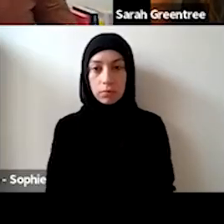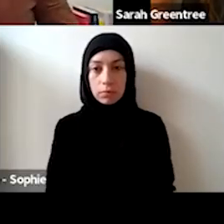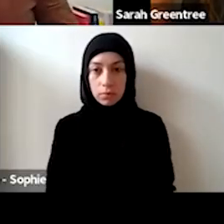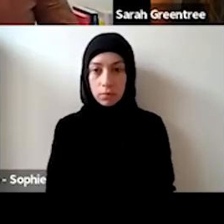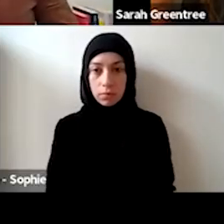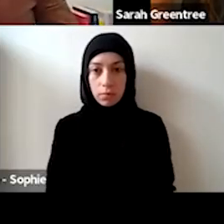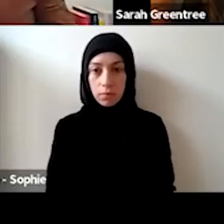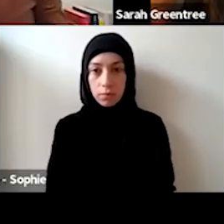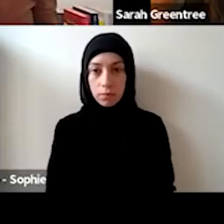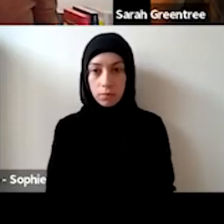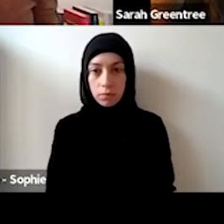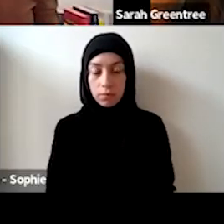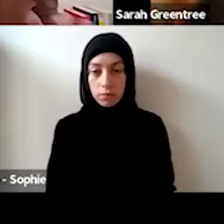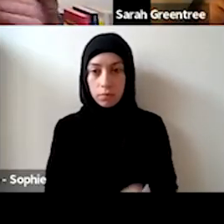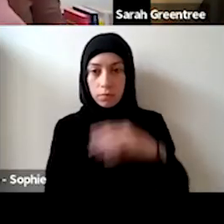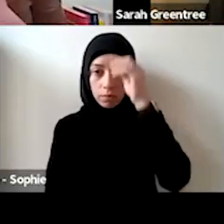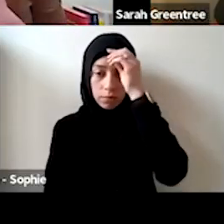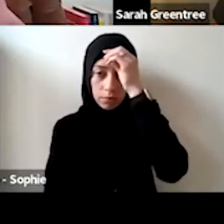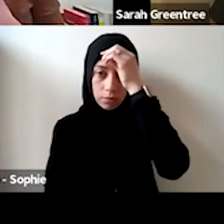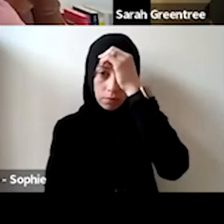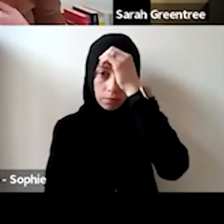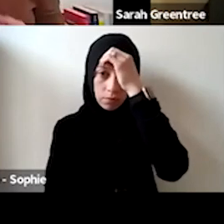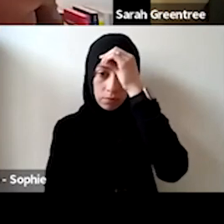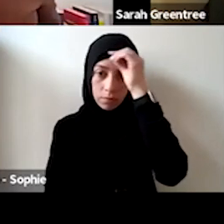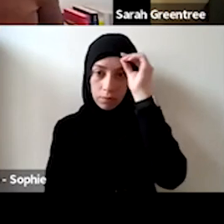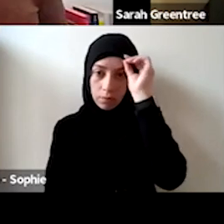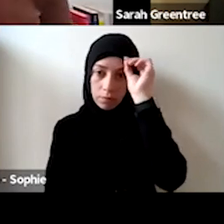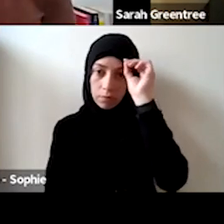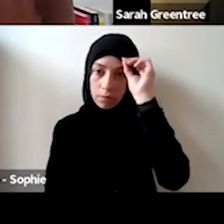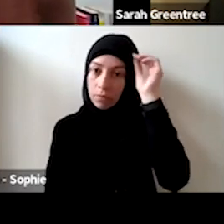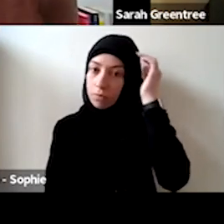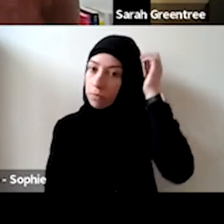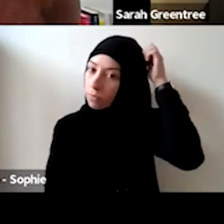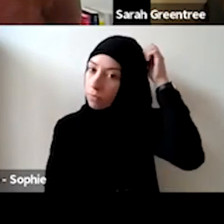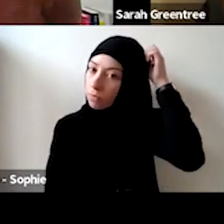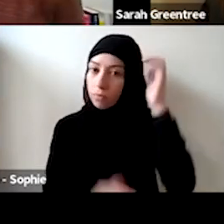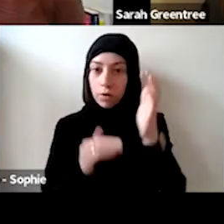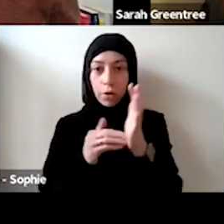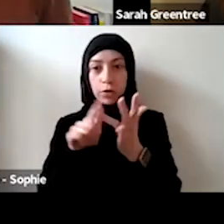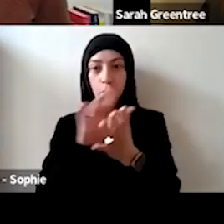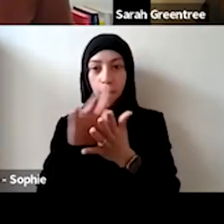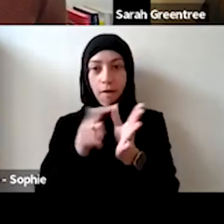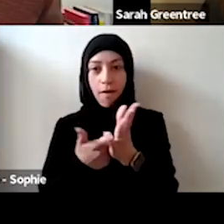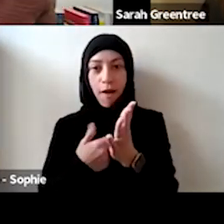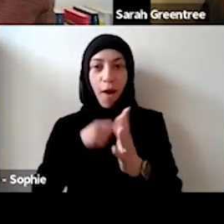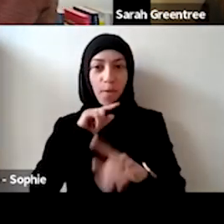Zohar or Sarah? I guess I'll take it. This is so. Hi, hi!